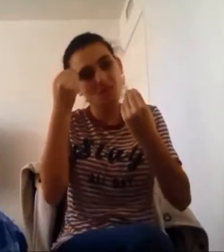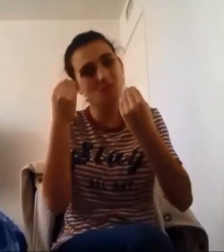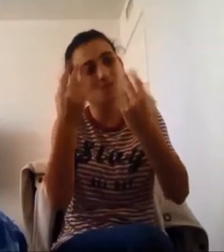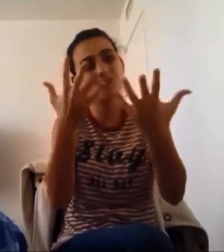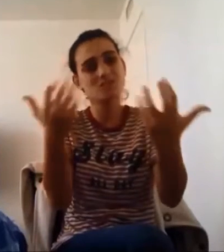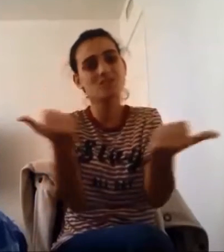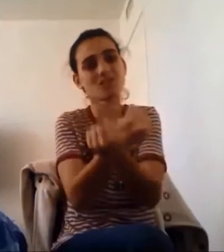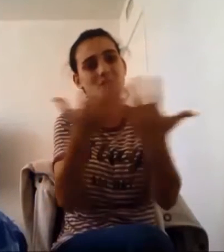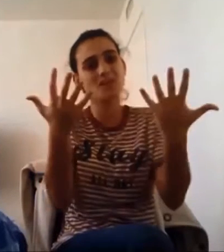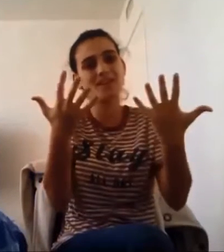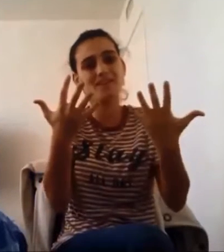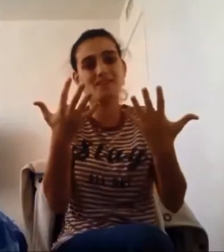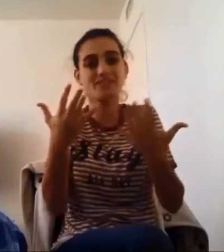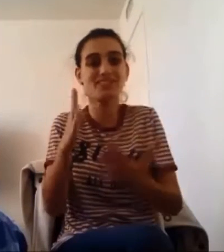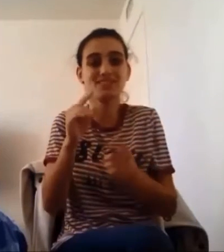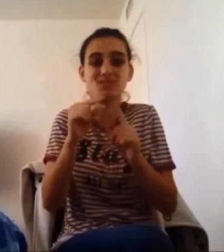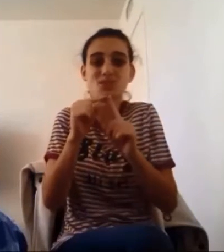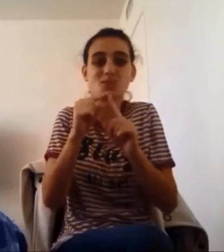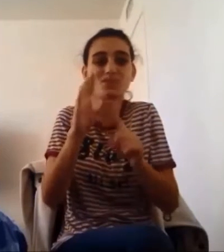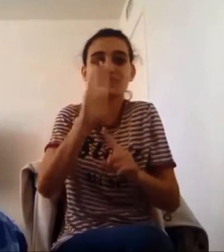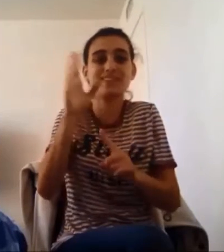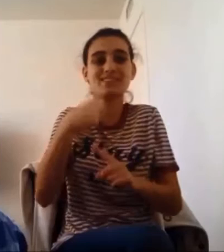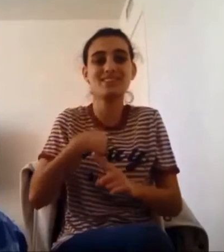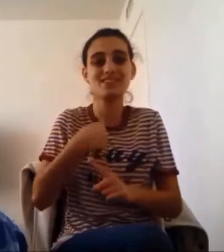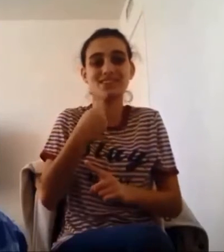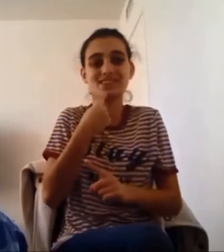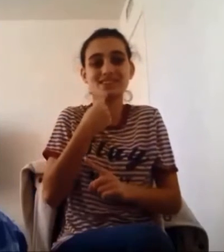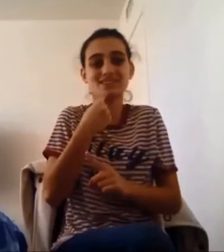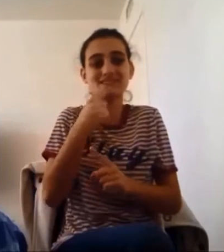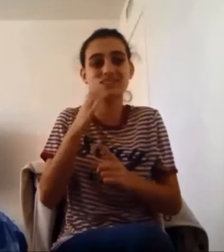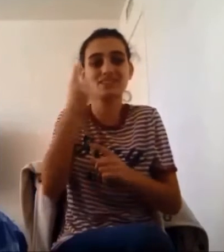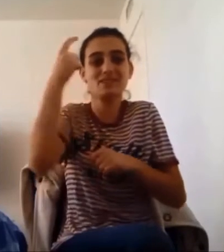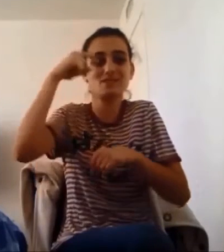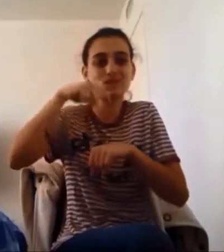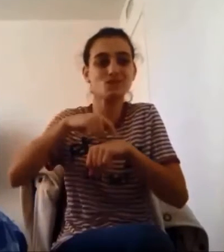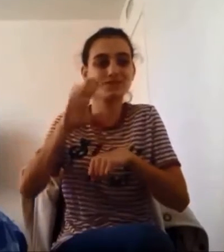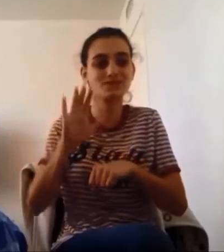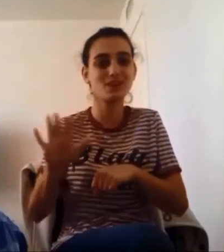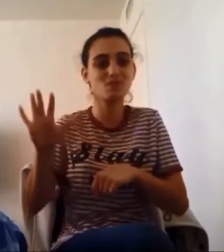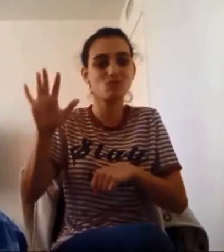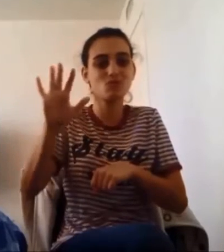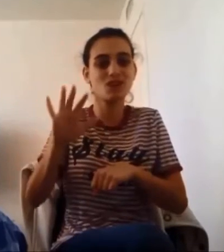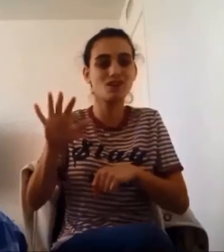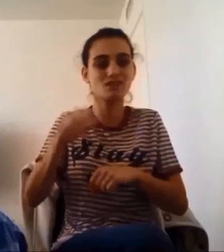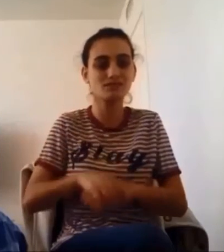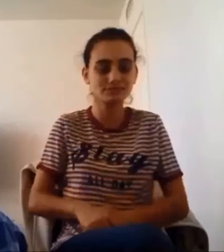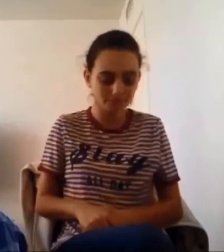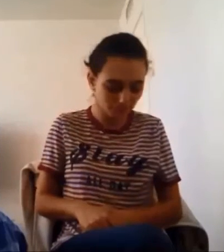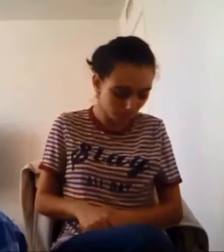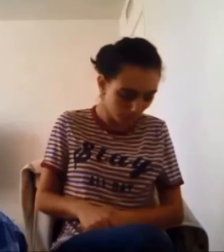And I want to tell you everything The words I never got to say the first time around